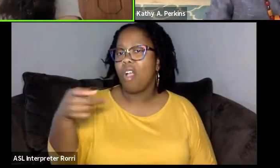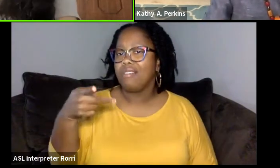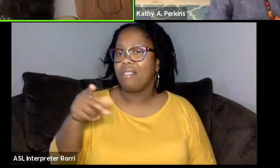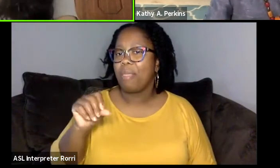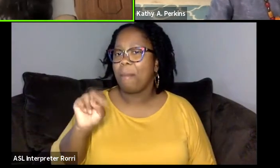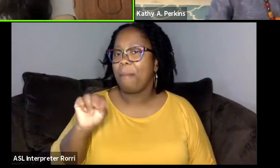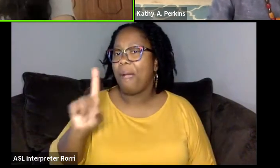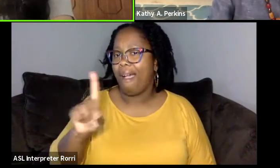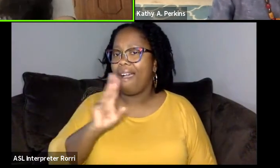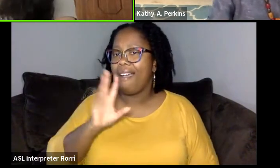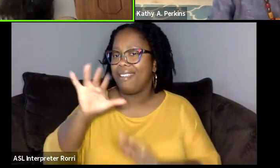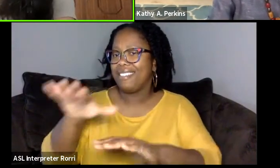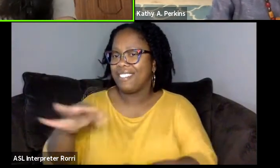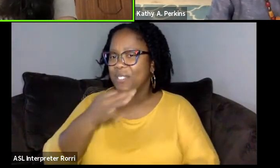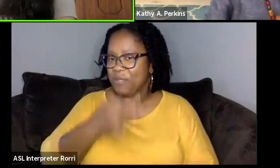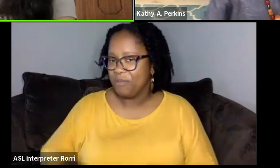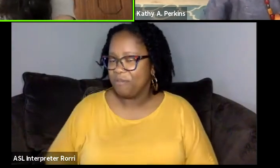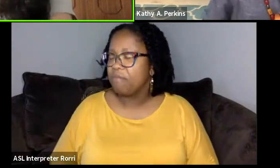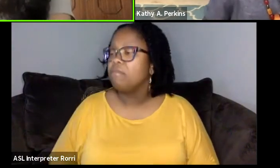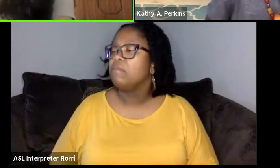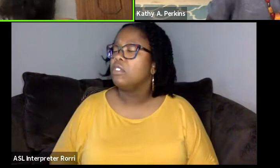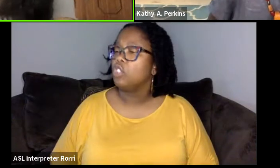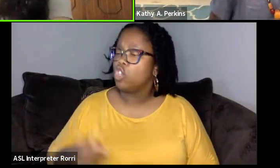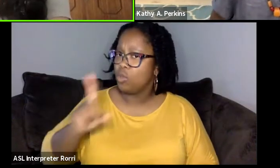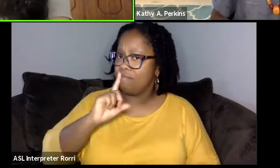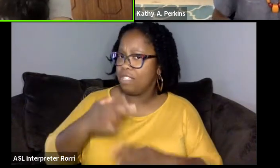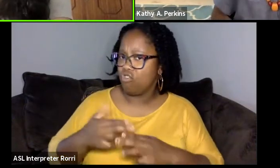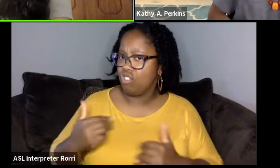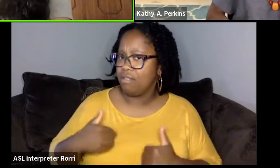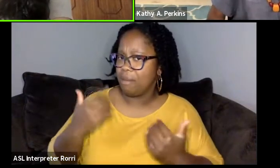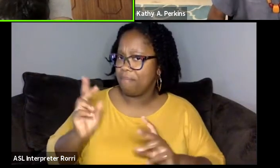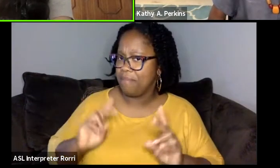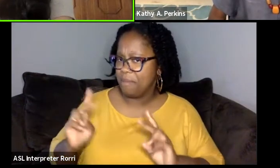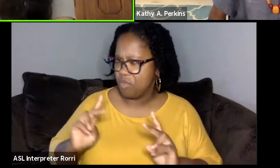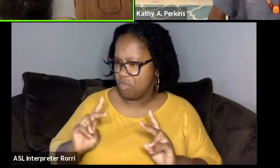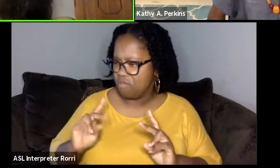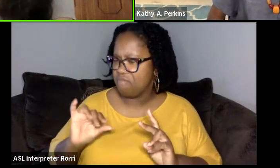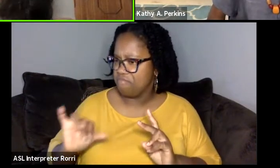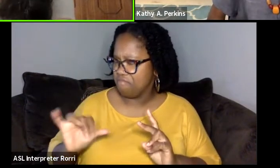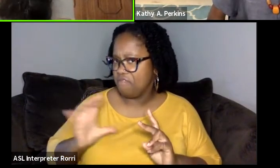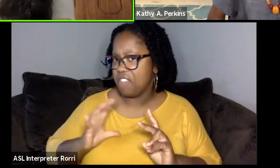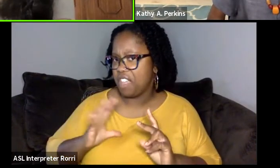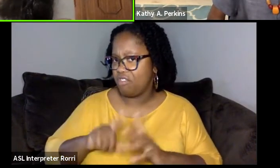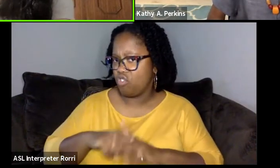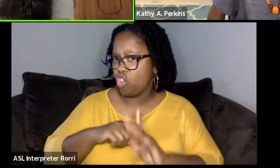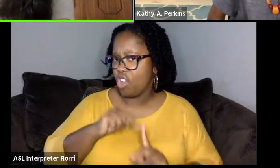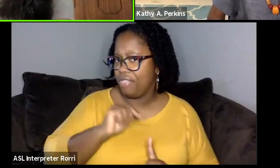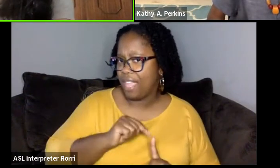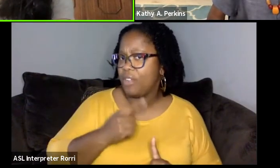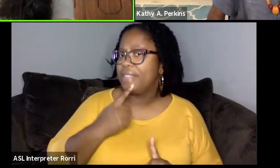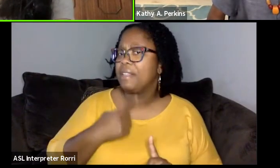So actually, since you did mention young people, why don't we start off with you telling us a little bit about your career journey?